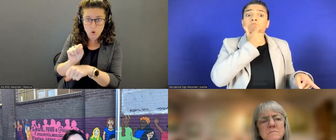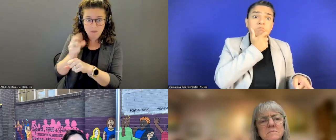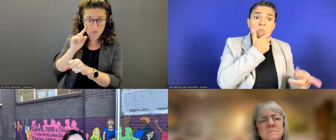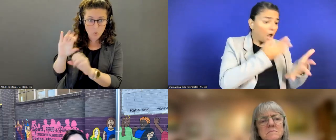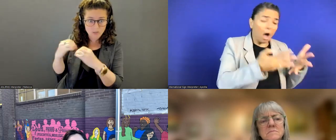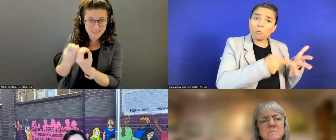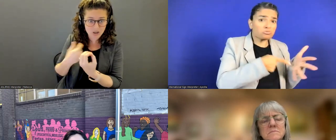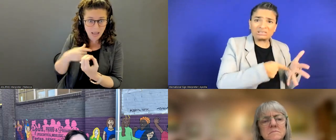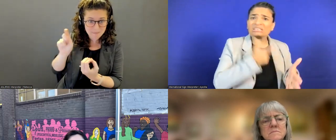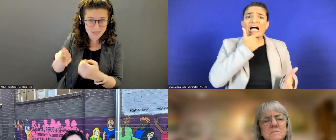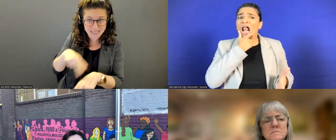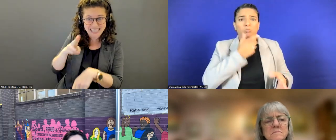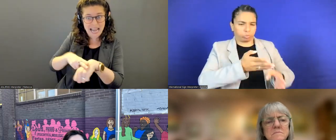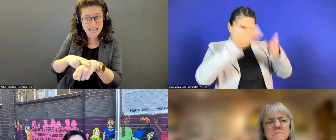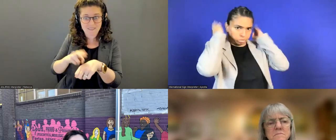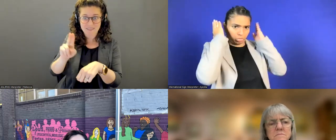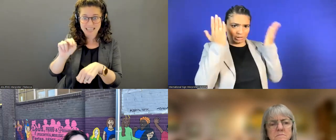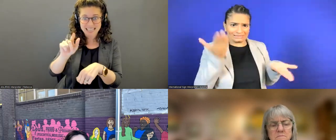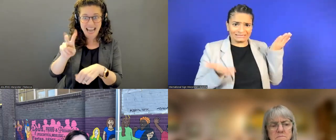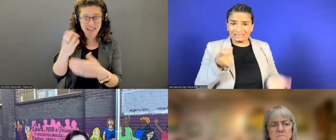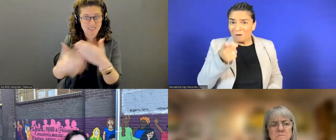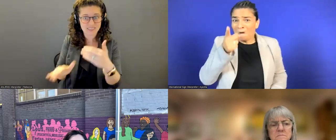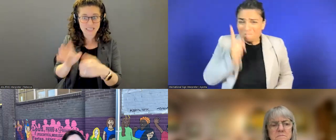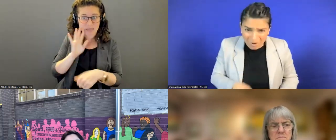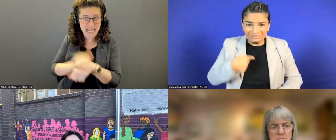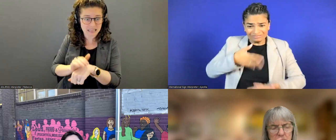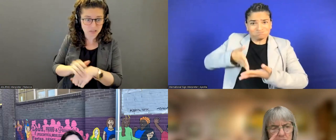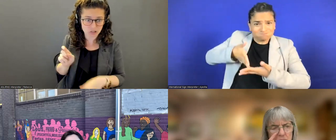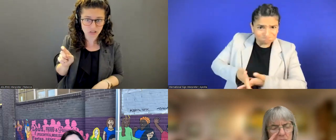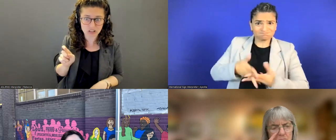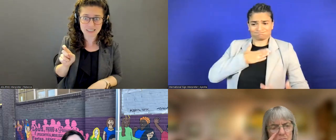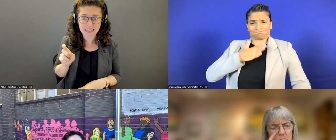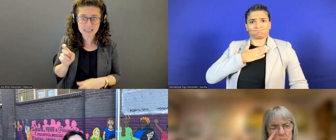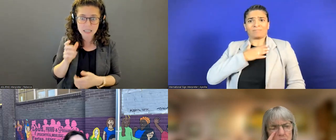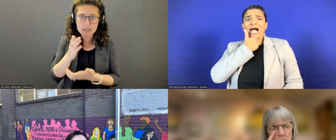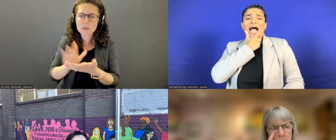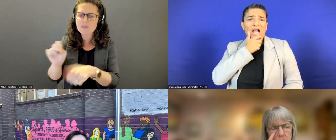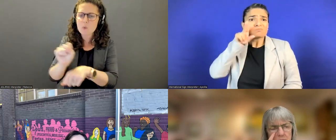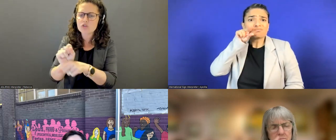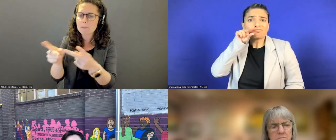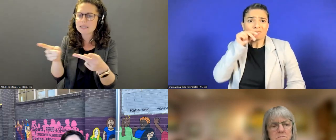I was thinking maybe for some of your job positions, what kind of language requirements